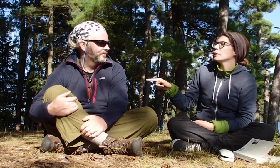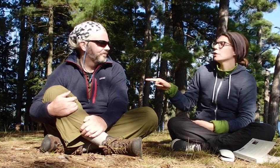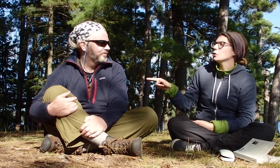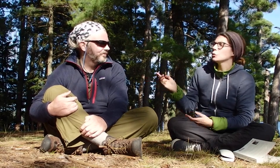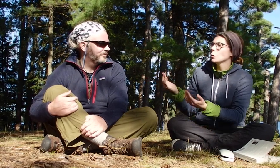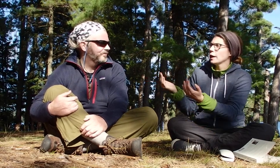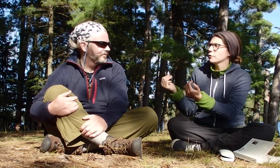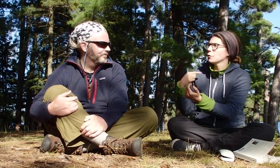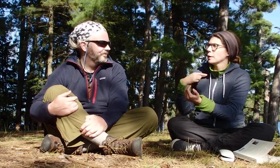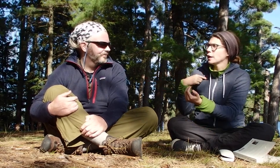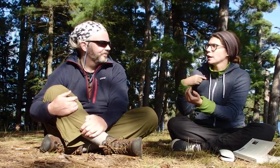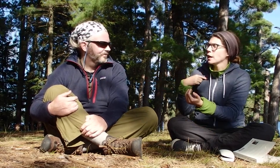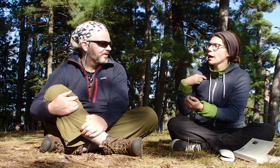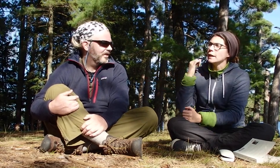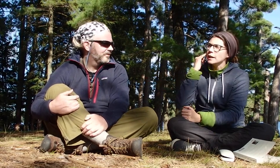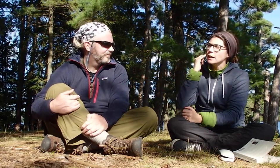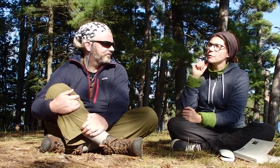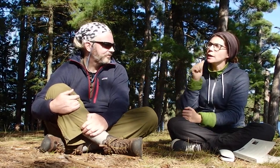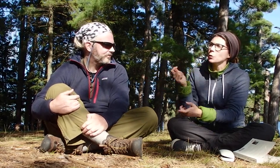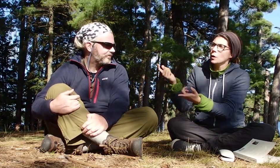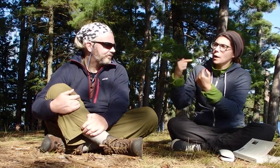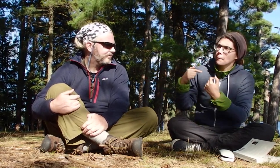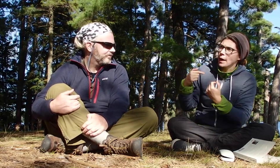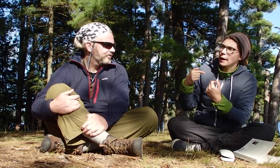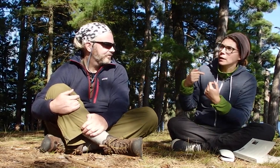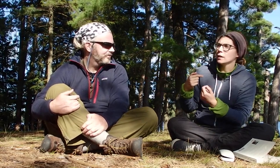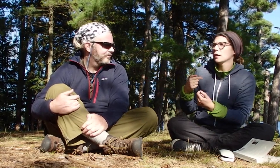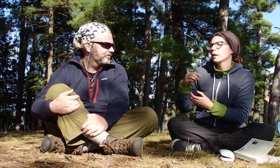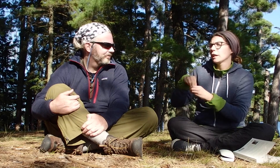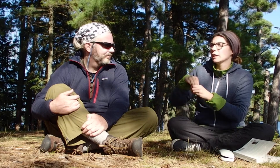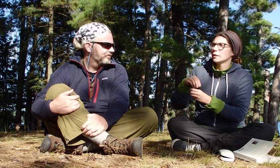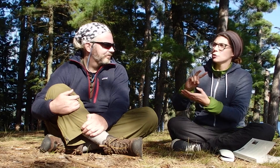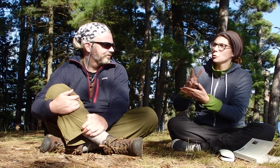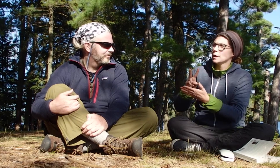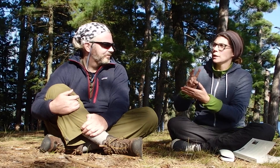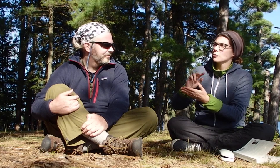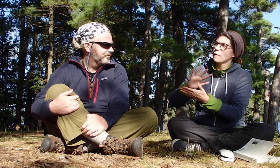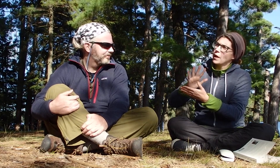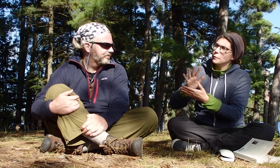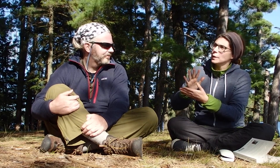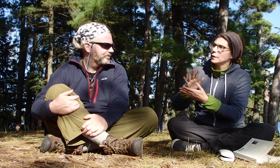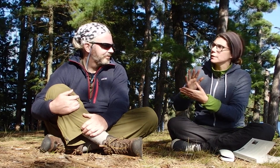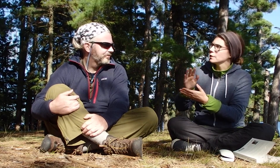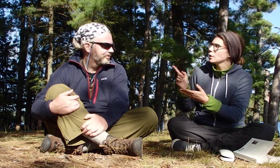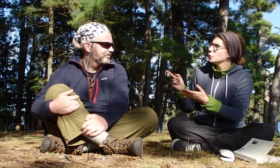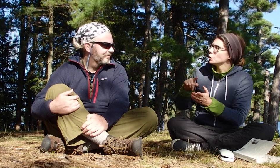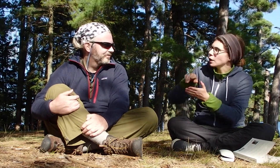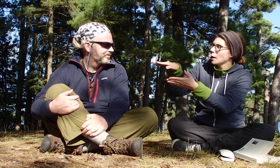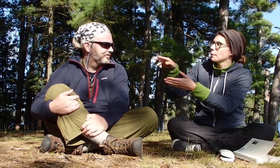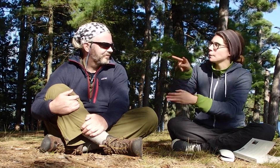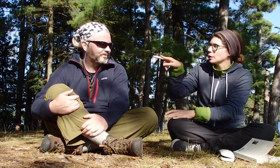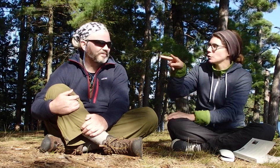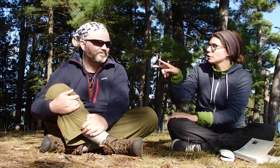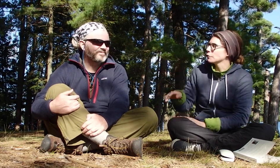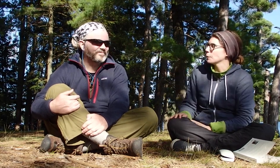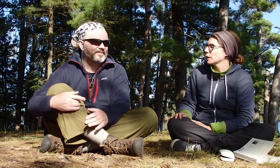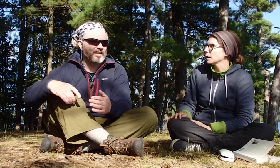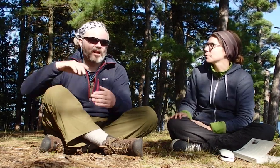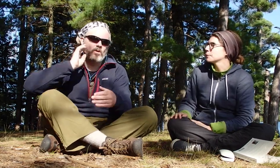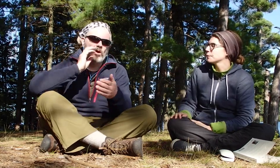But, you wait for me and if I don't come back in two or five minutes, you come and look for me.